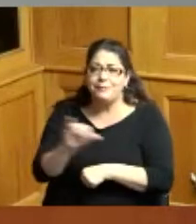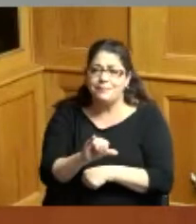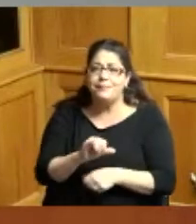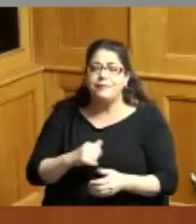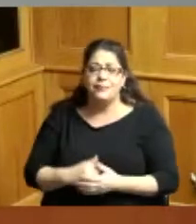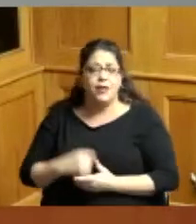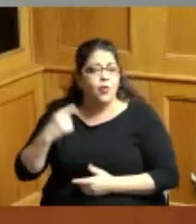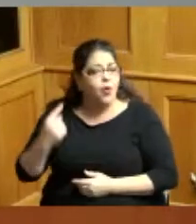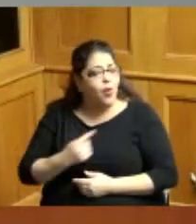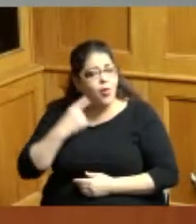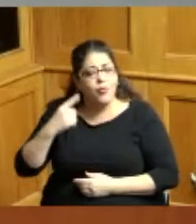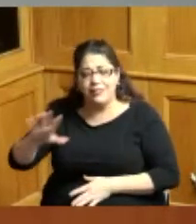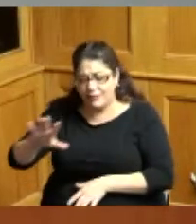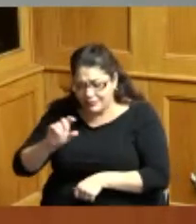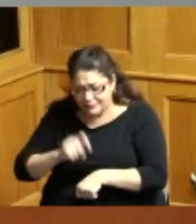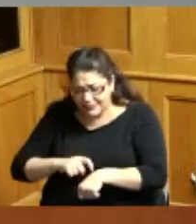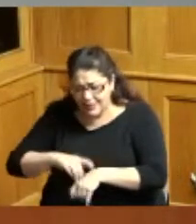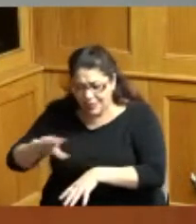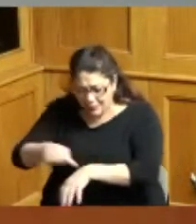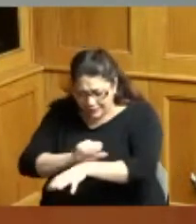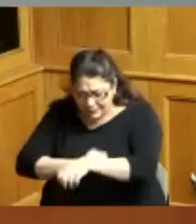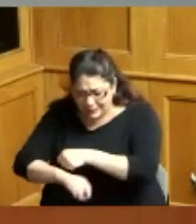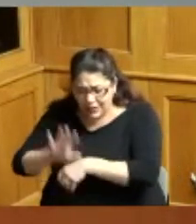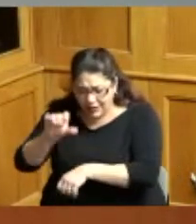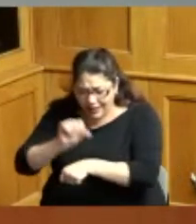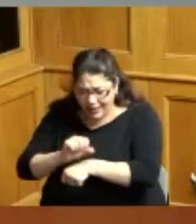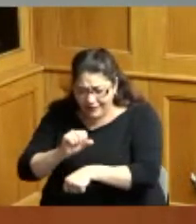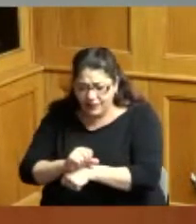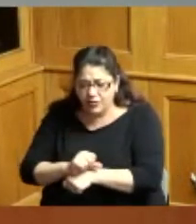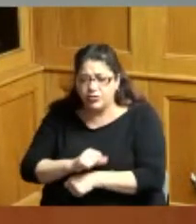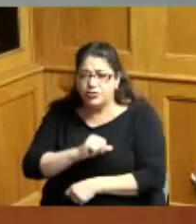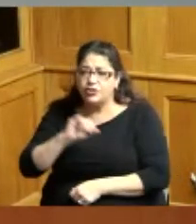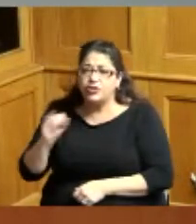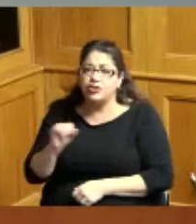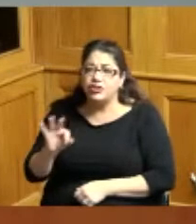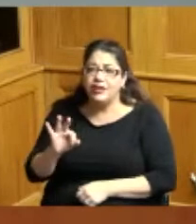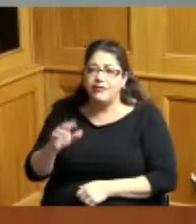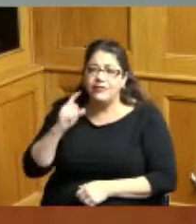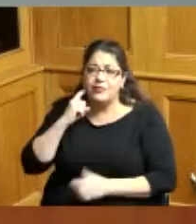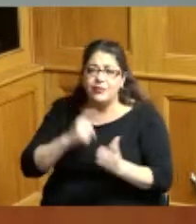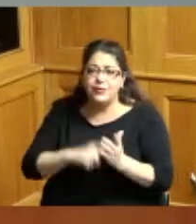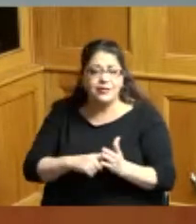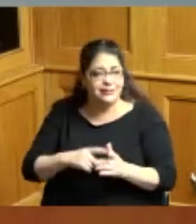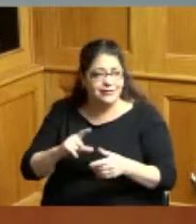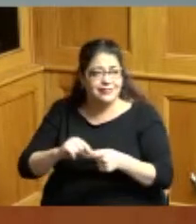time and effort that has gone forward especially as Jeff noted during the snowstorm where we had